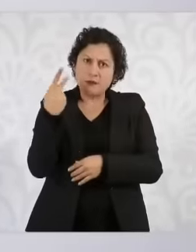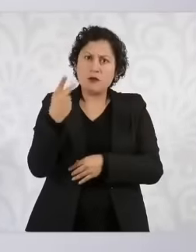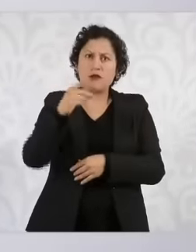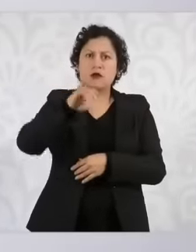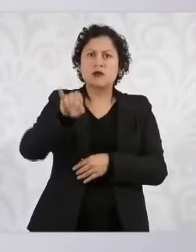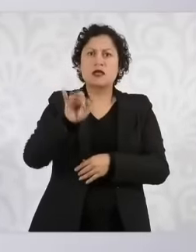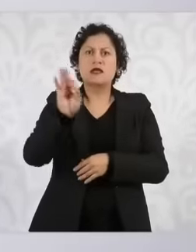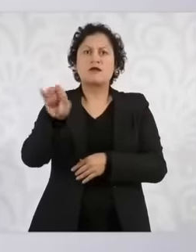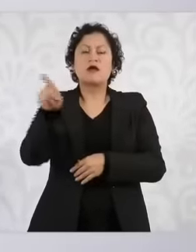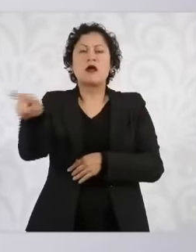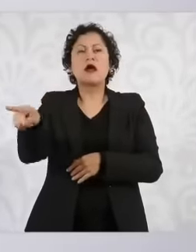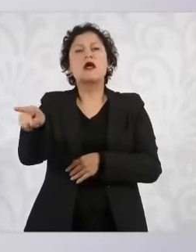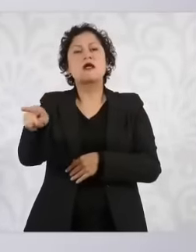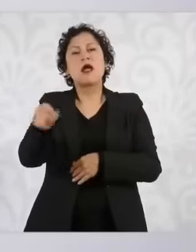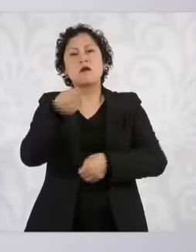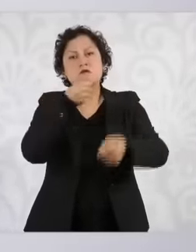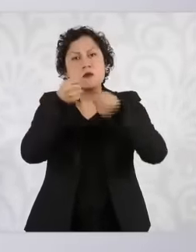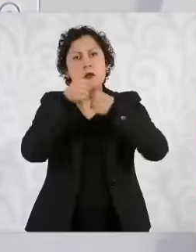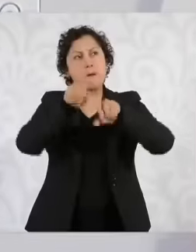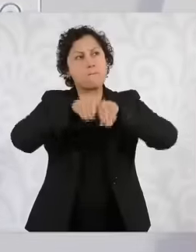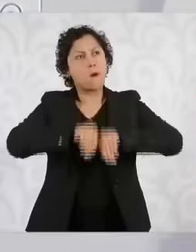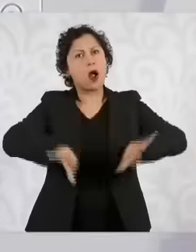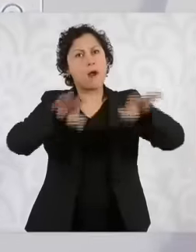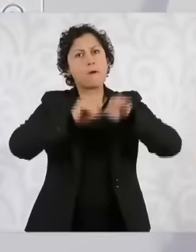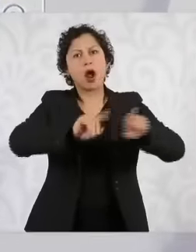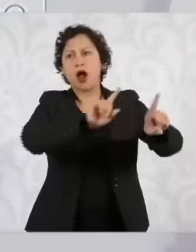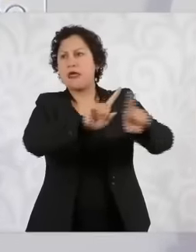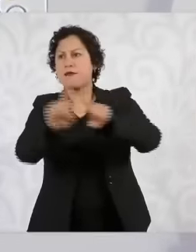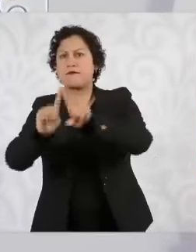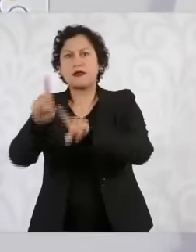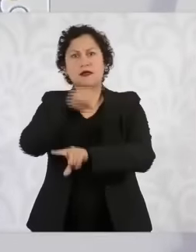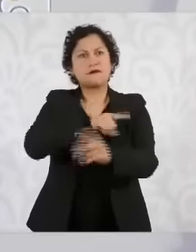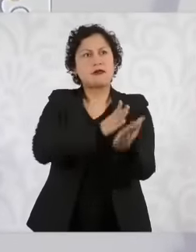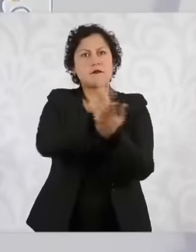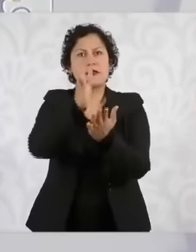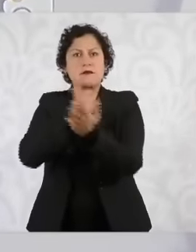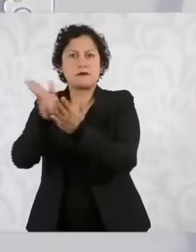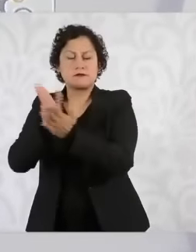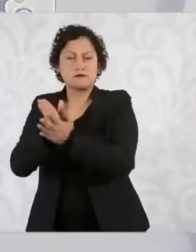media, the ministers are even in